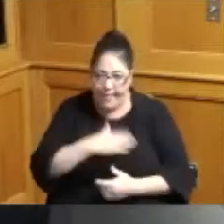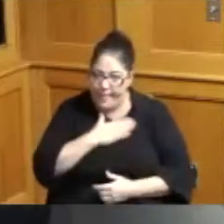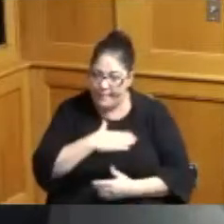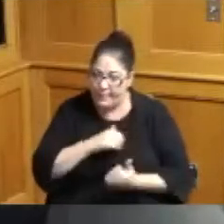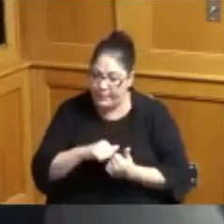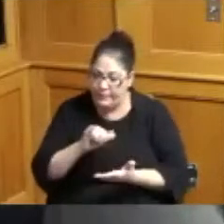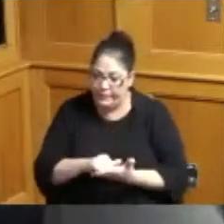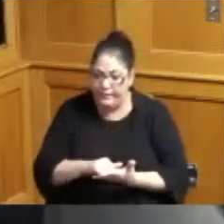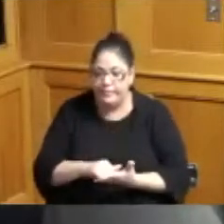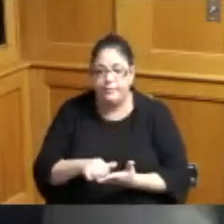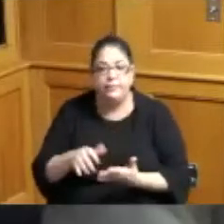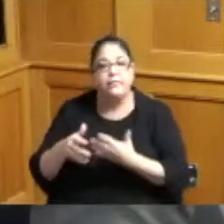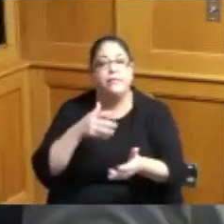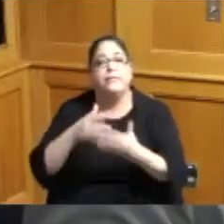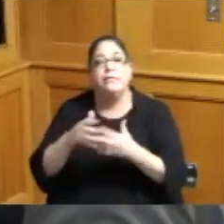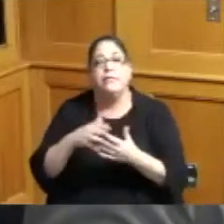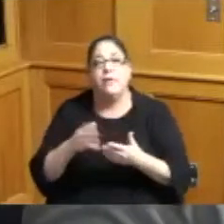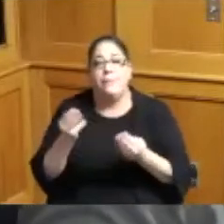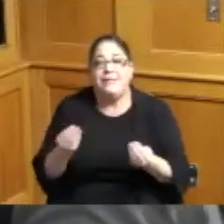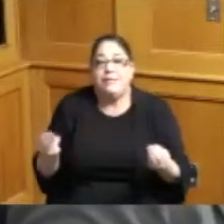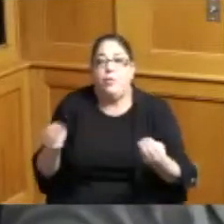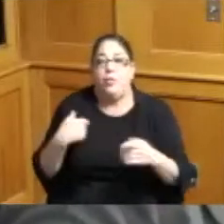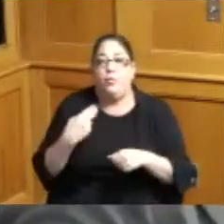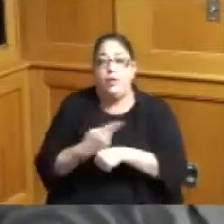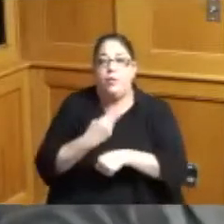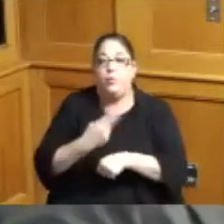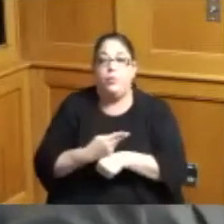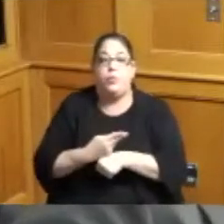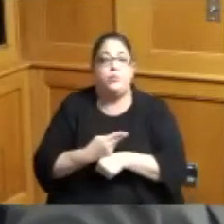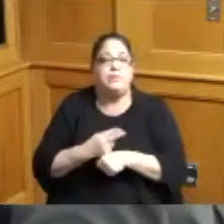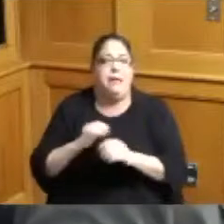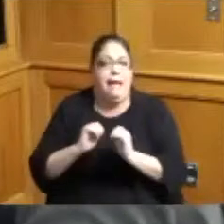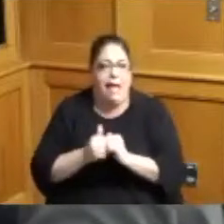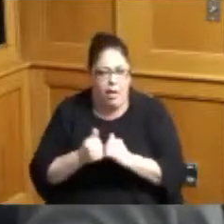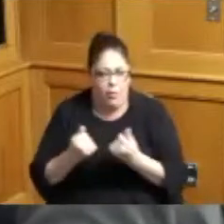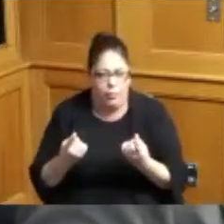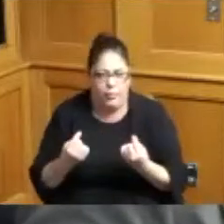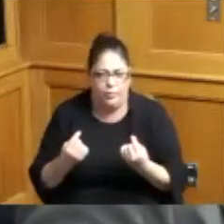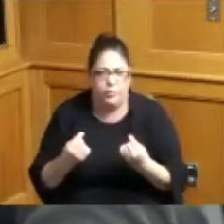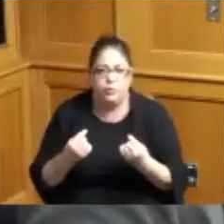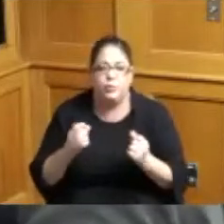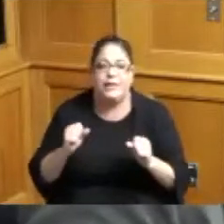whatever material we use that time maybe or what did we do that we could do differently because